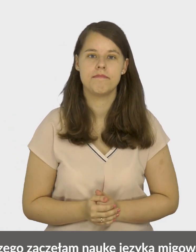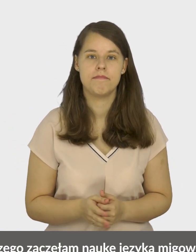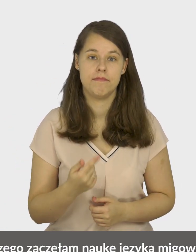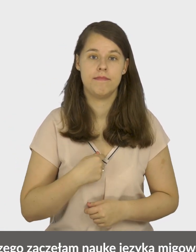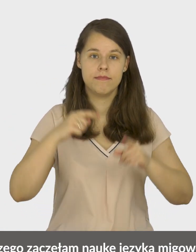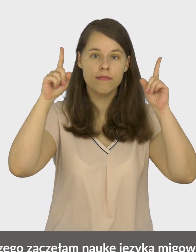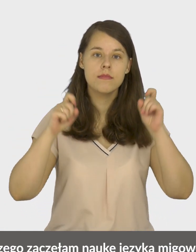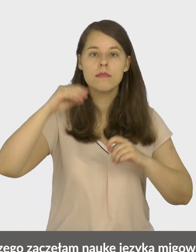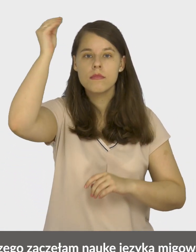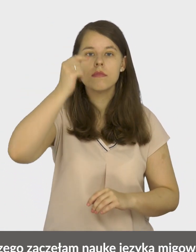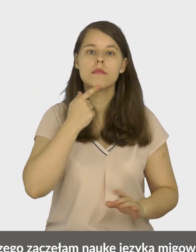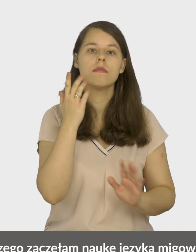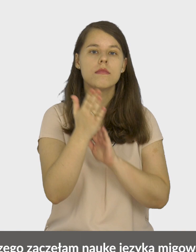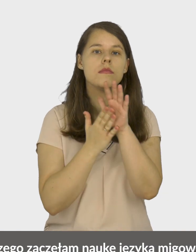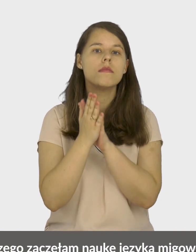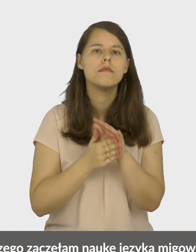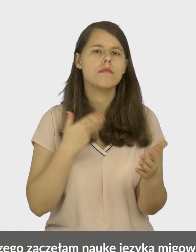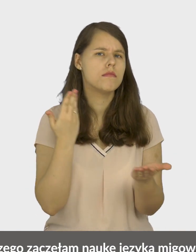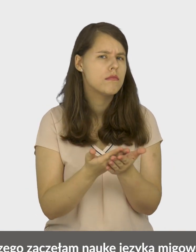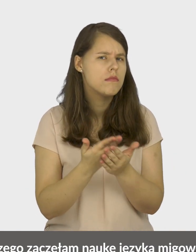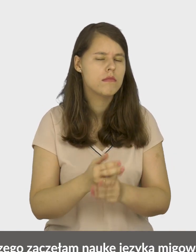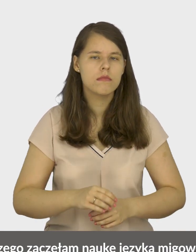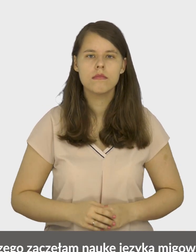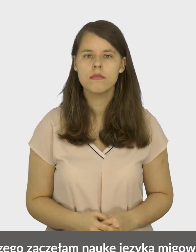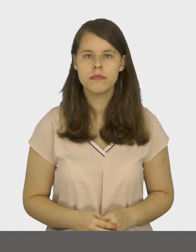why I started learning sign language.